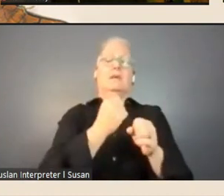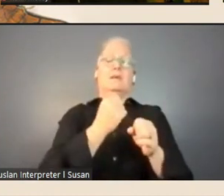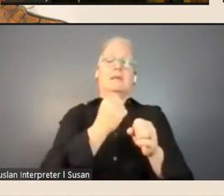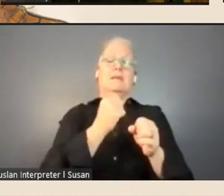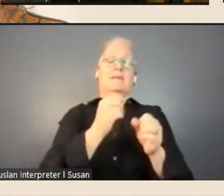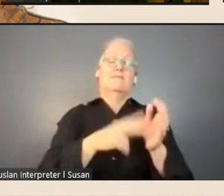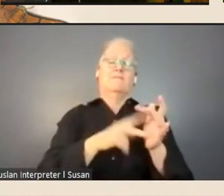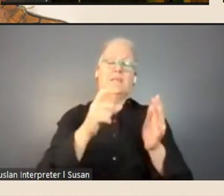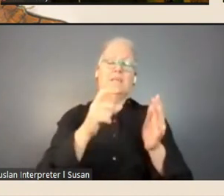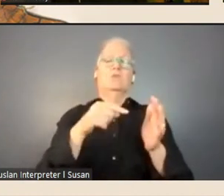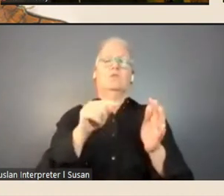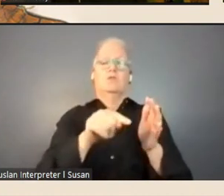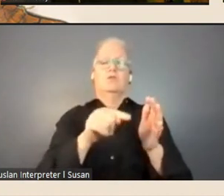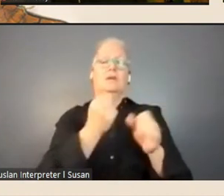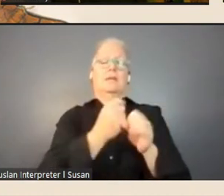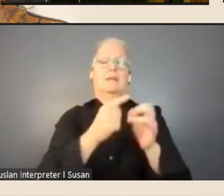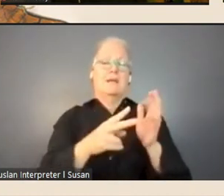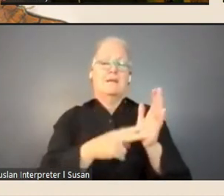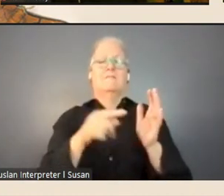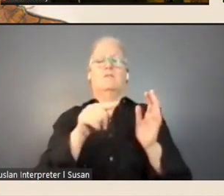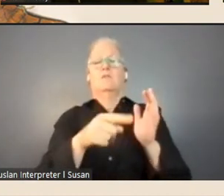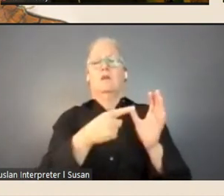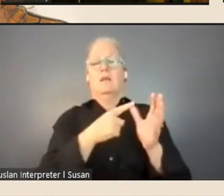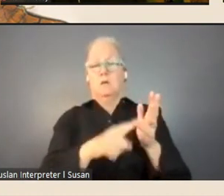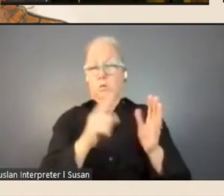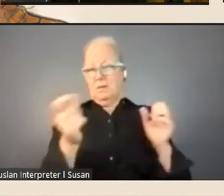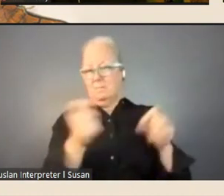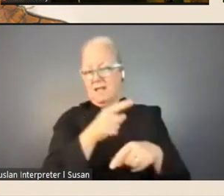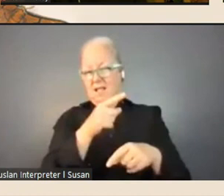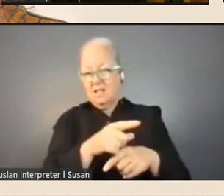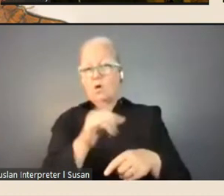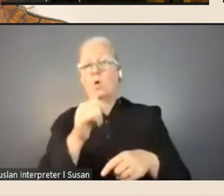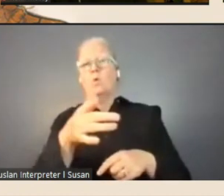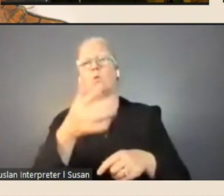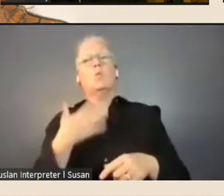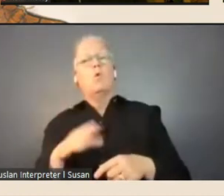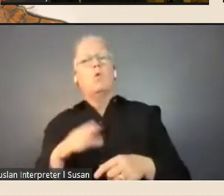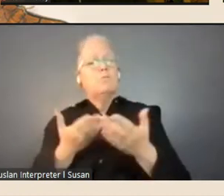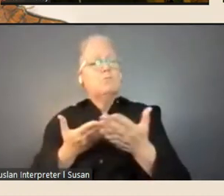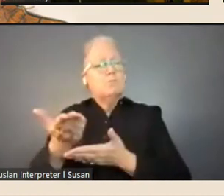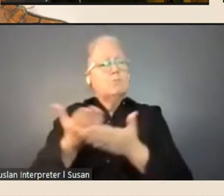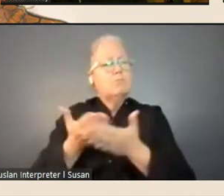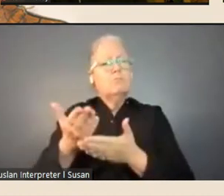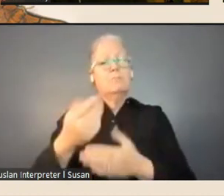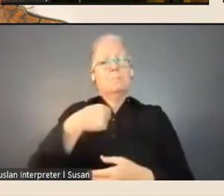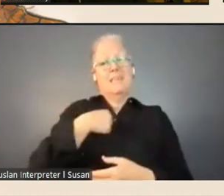email address, and also if you want to have a chat to me, Divya and Bec